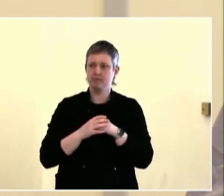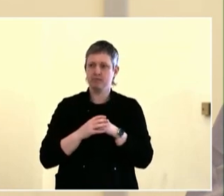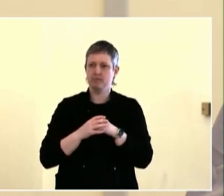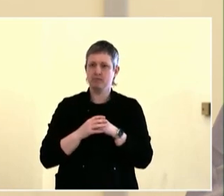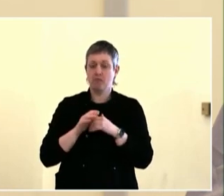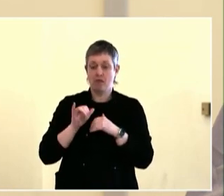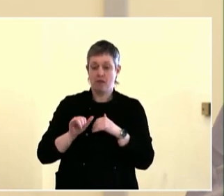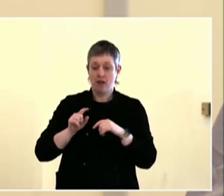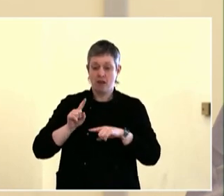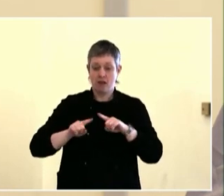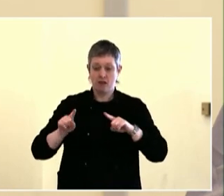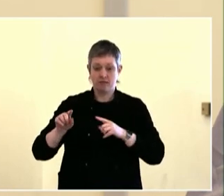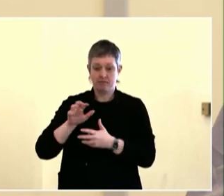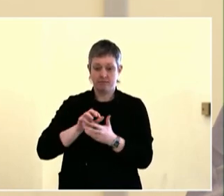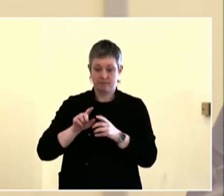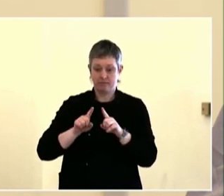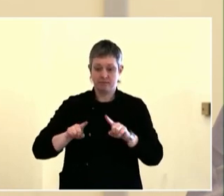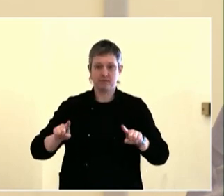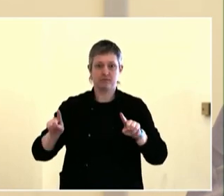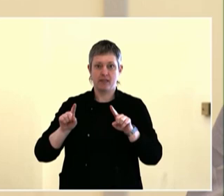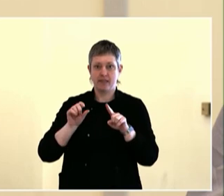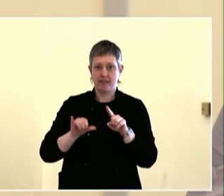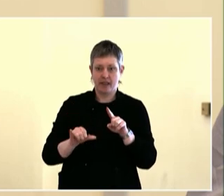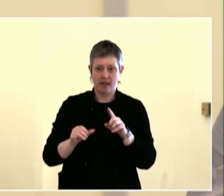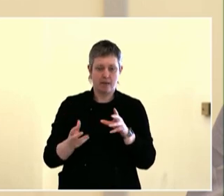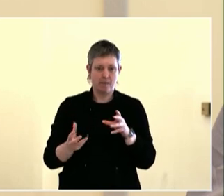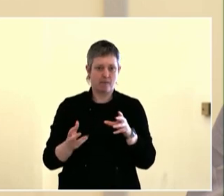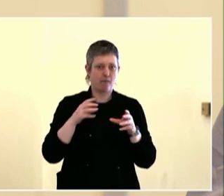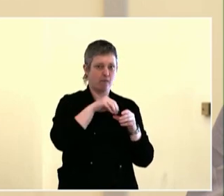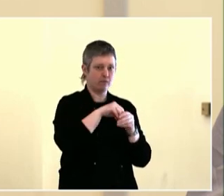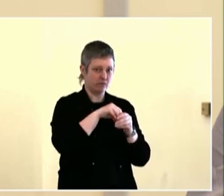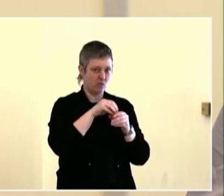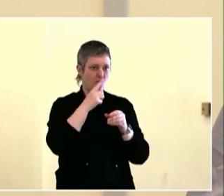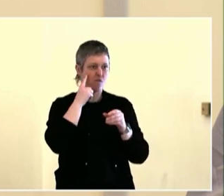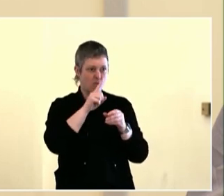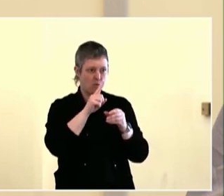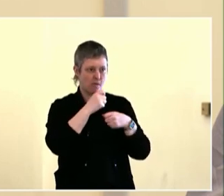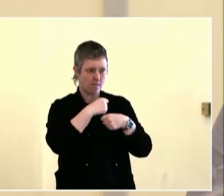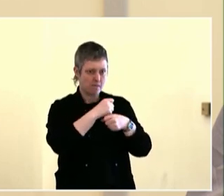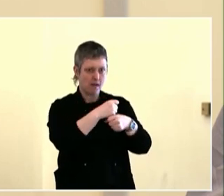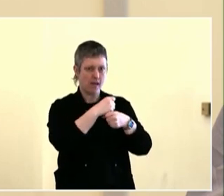express their feelings and explain what us youth want.